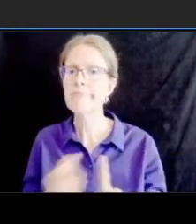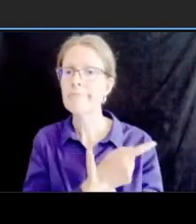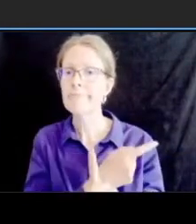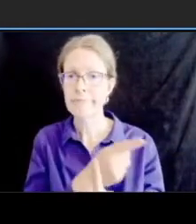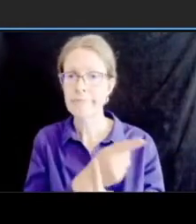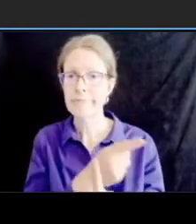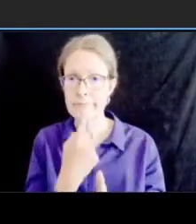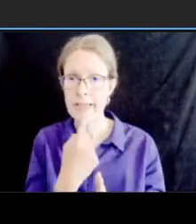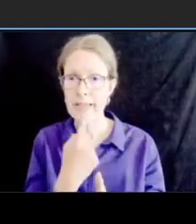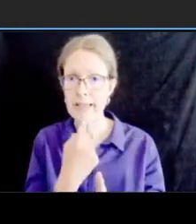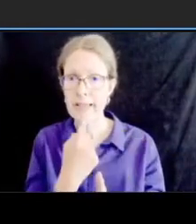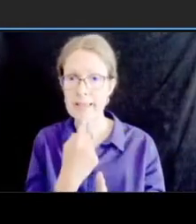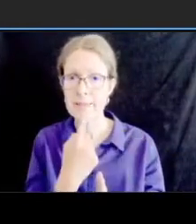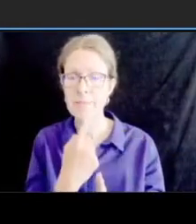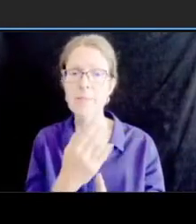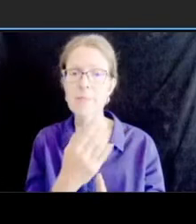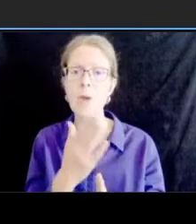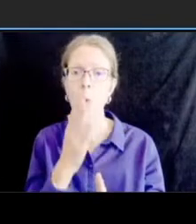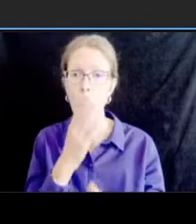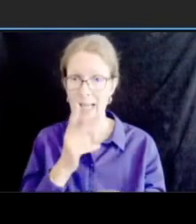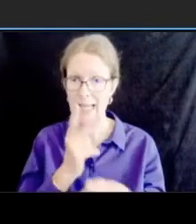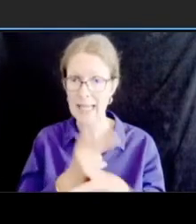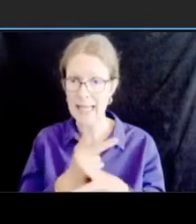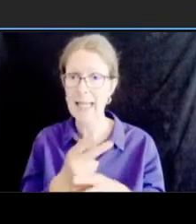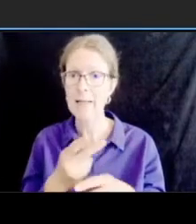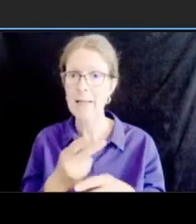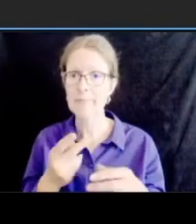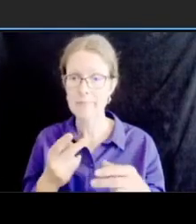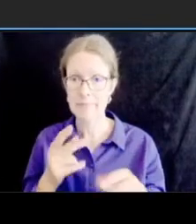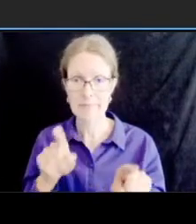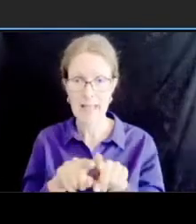ed mentioned a variety of amenities and upgrades that the bus stops will receive